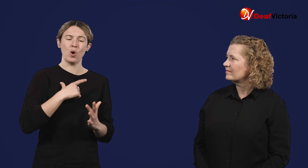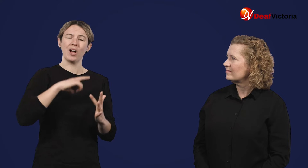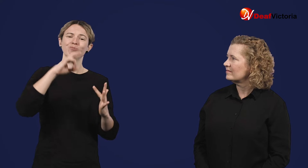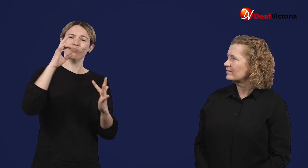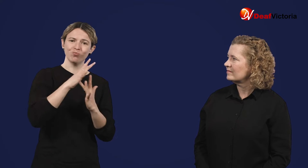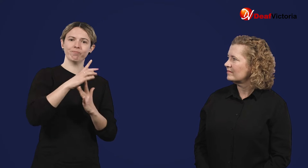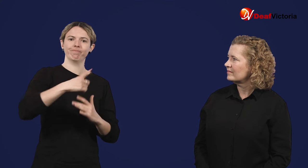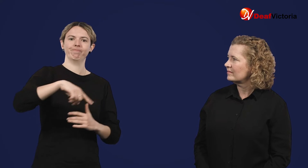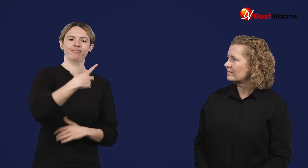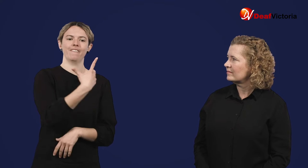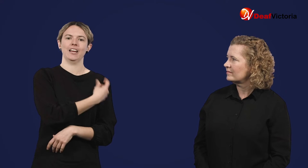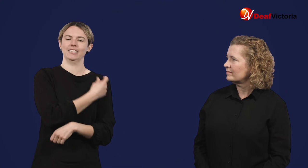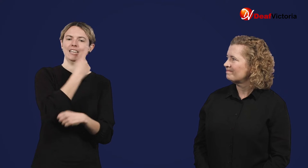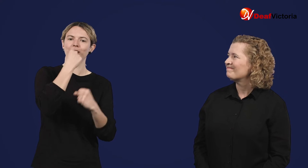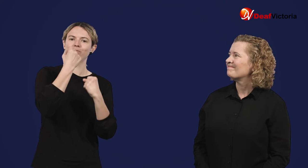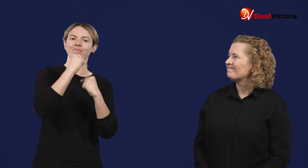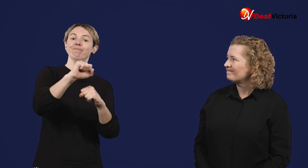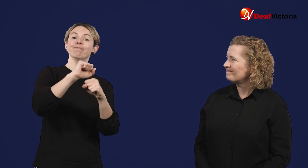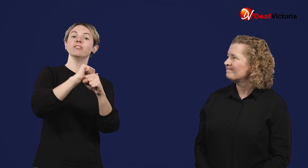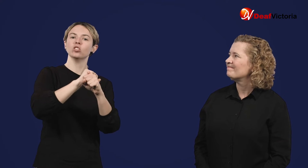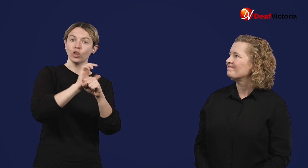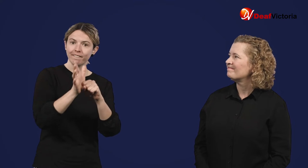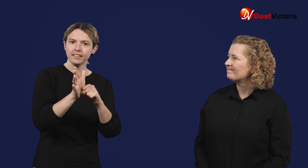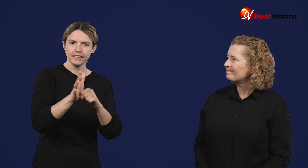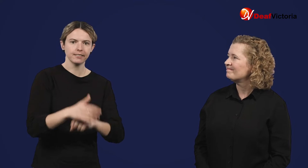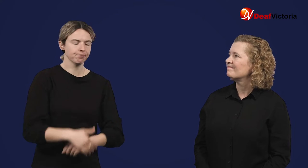which is why it is important to get vaccinated against COVID-19.